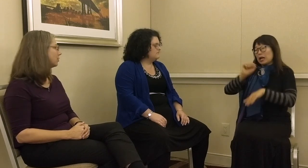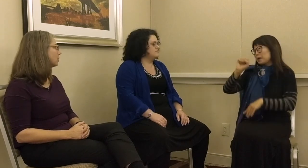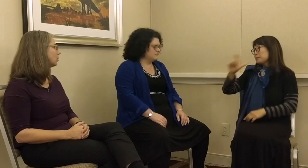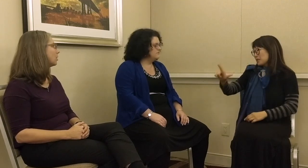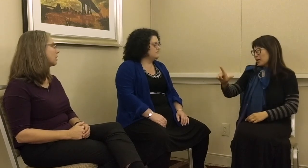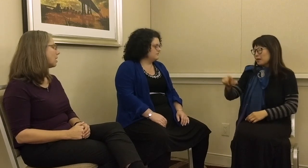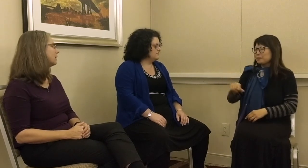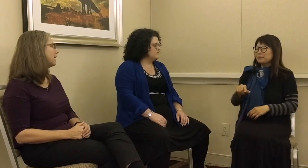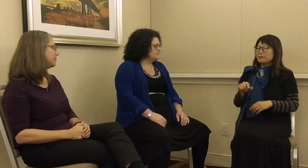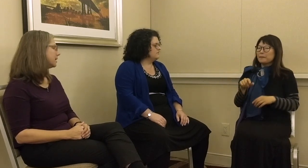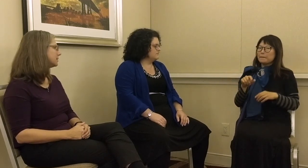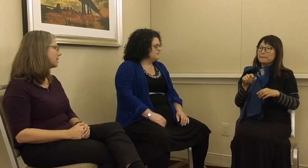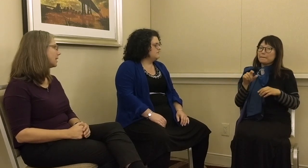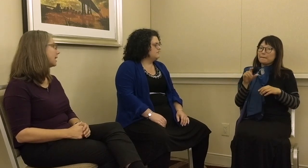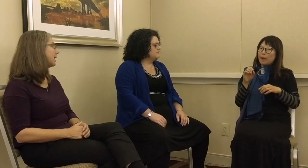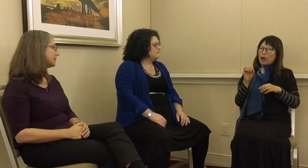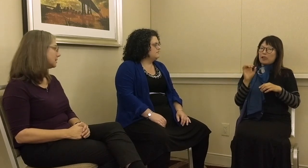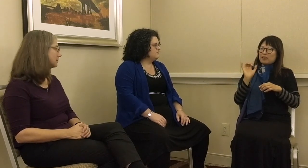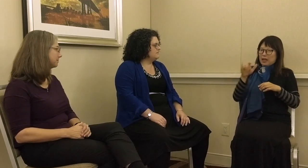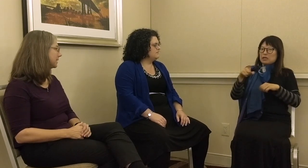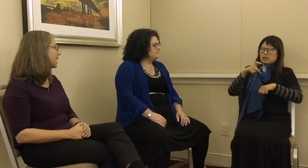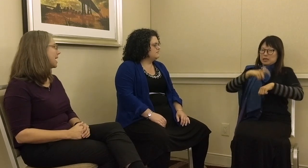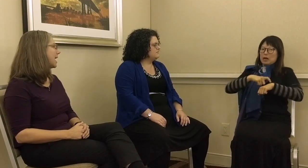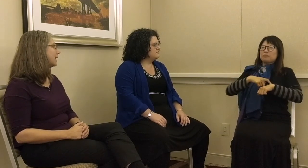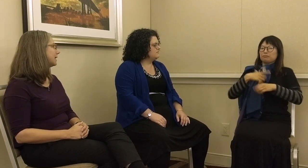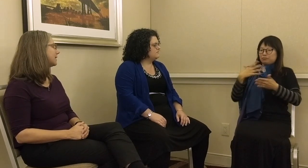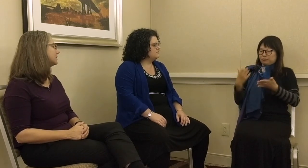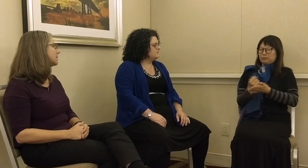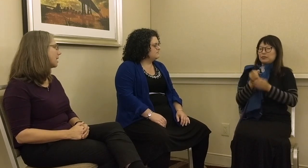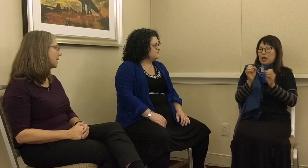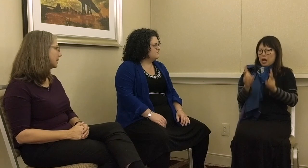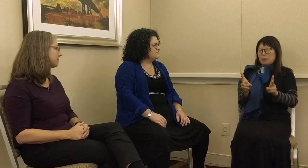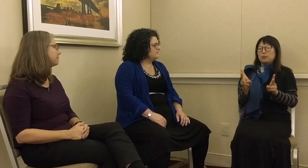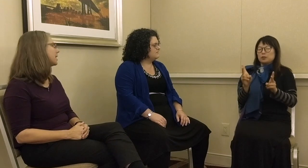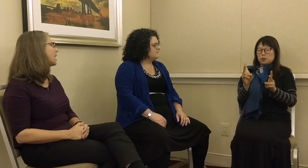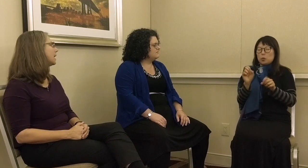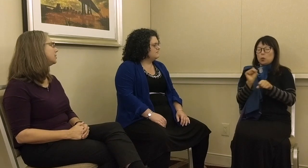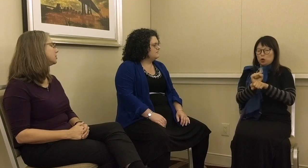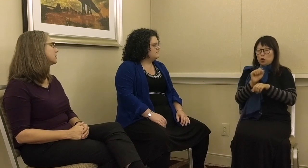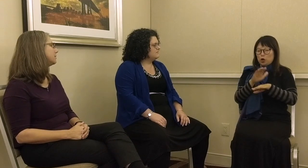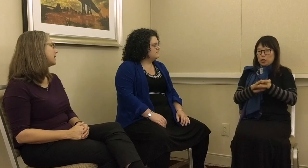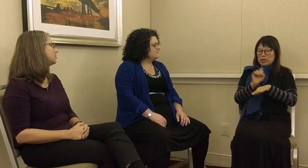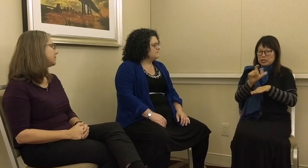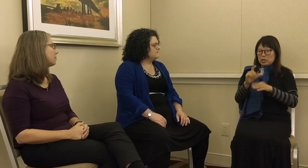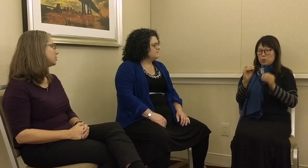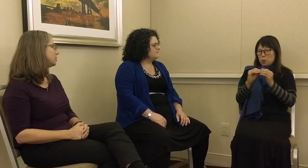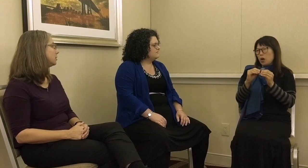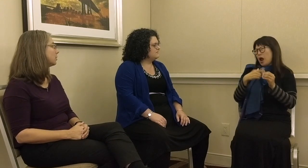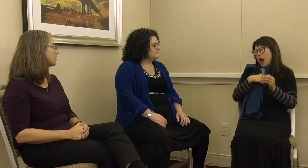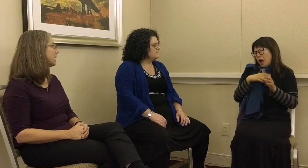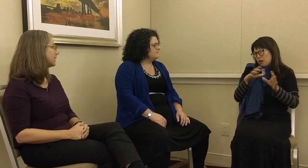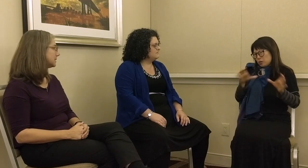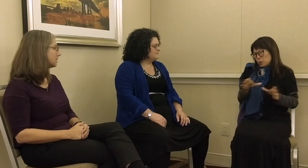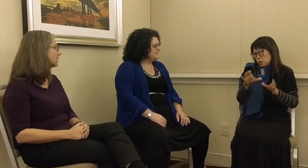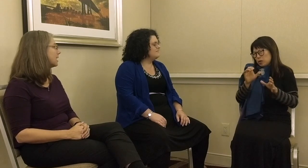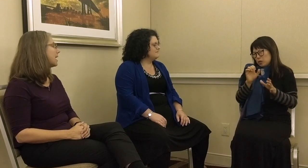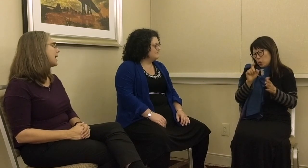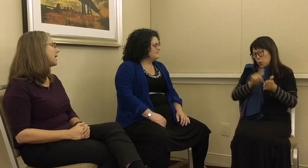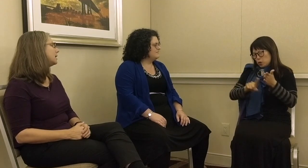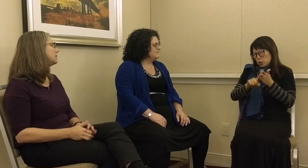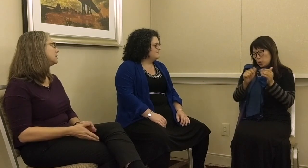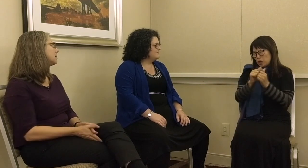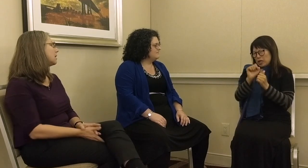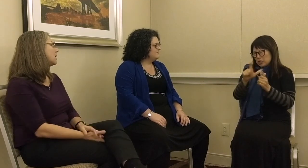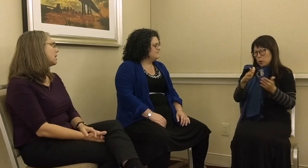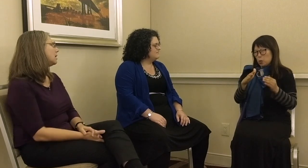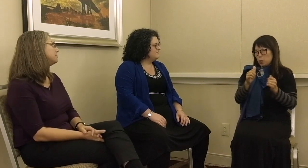for her work on ABSL and ASL. At that time, I took advantage of the opportunity to work